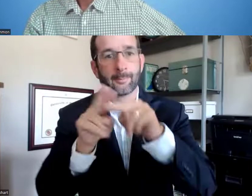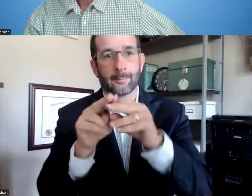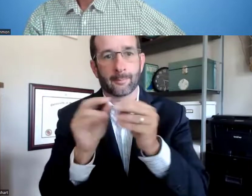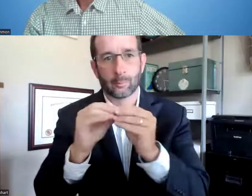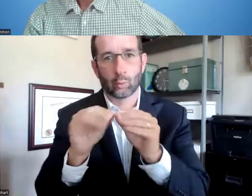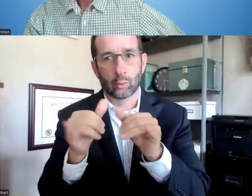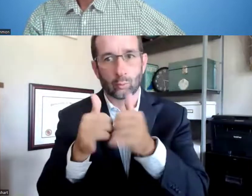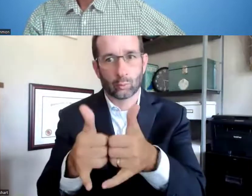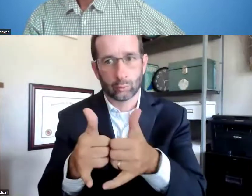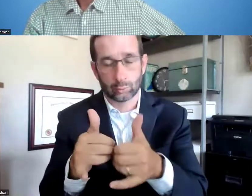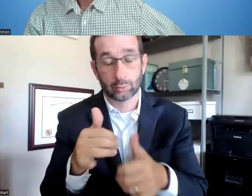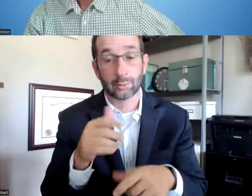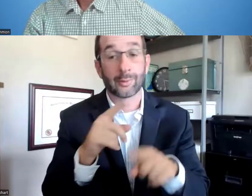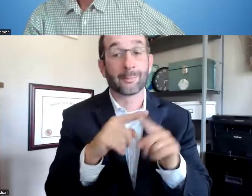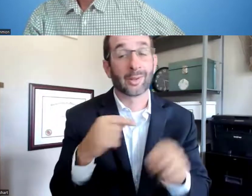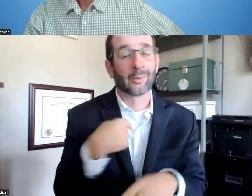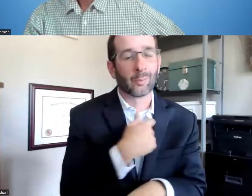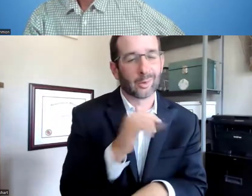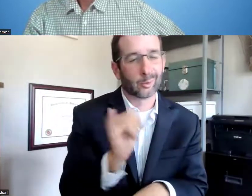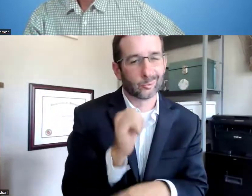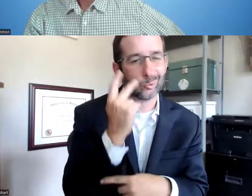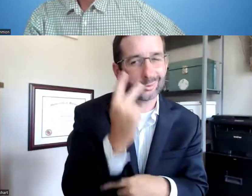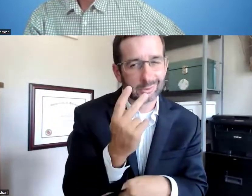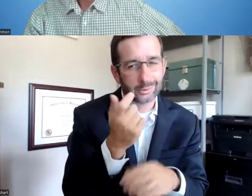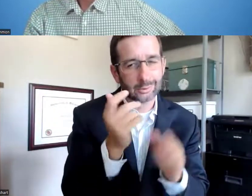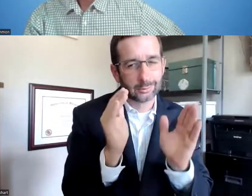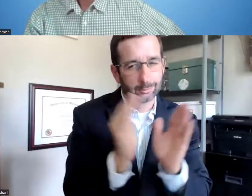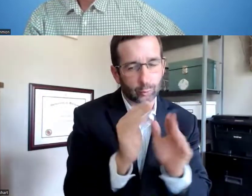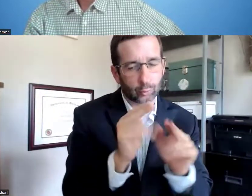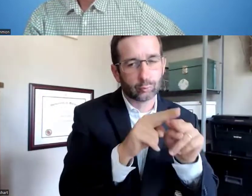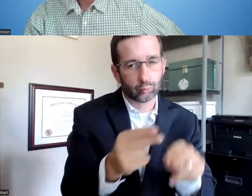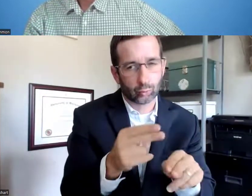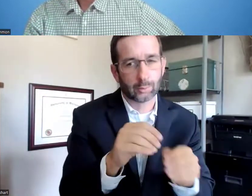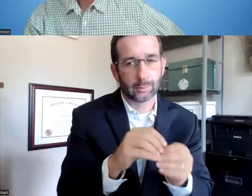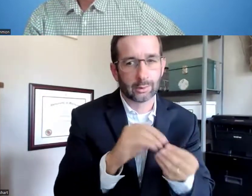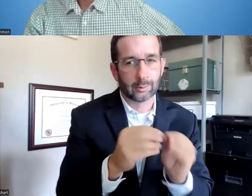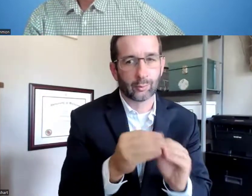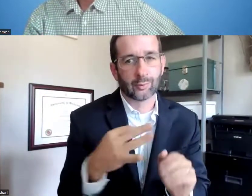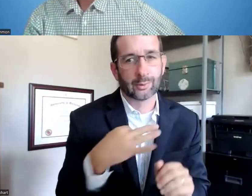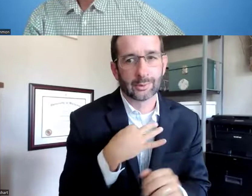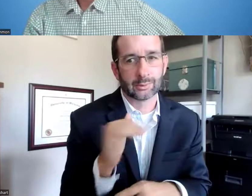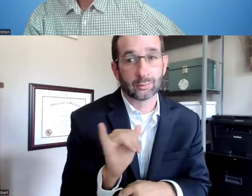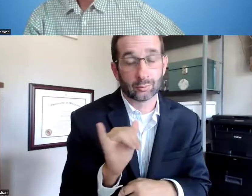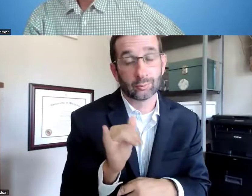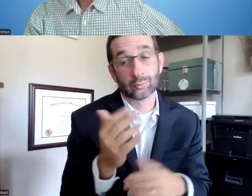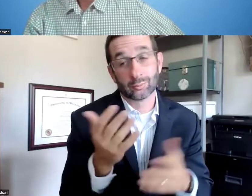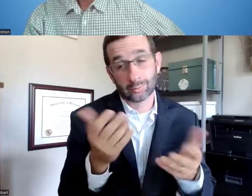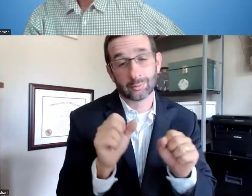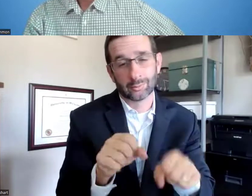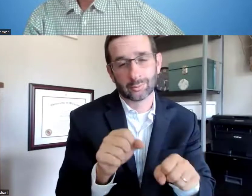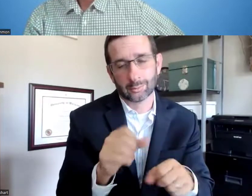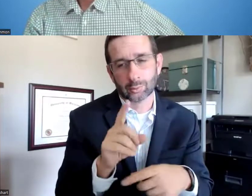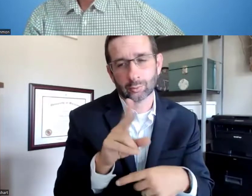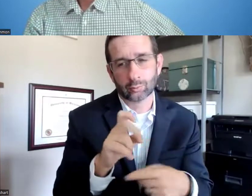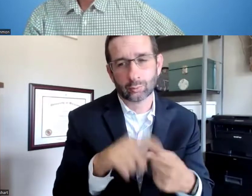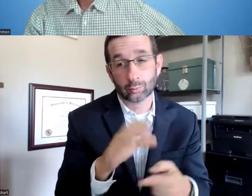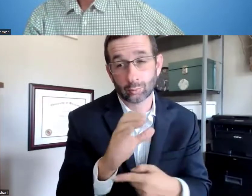for this previous cycle as of yet. We're also seeing a small decrease